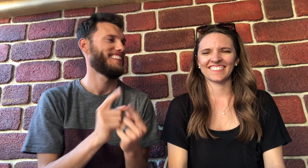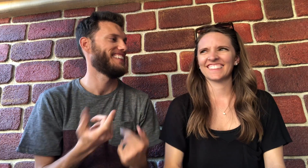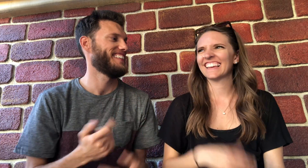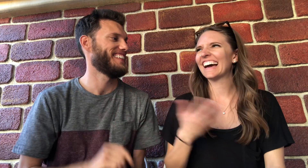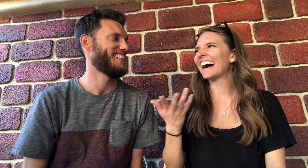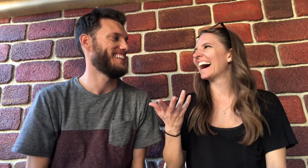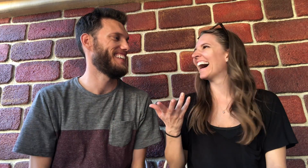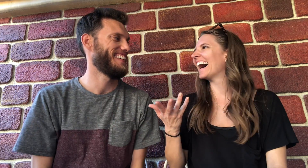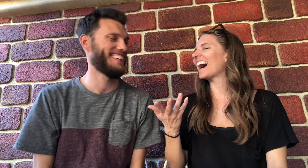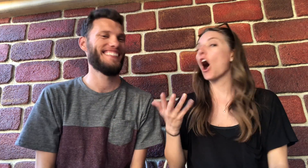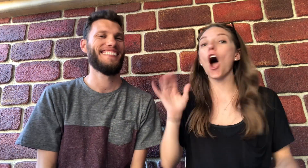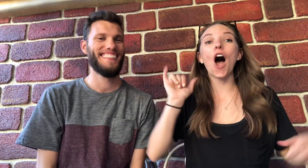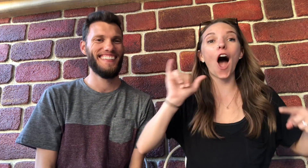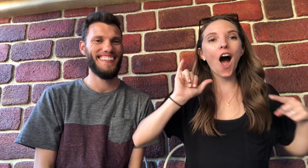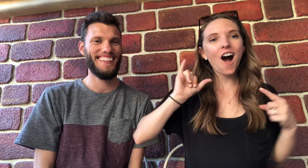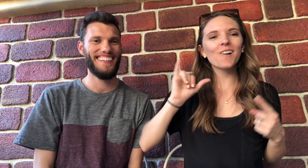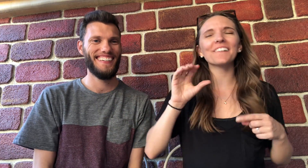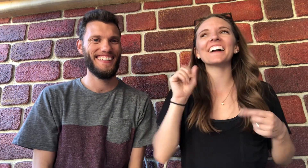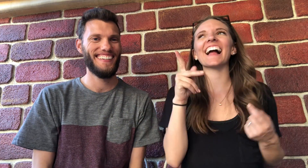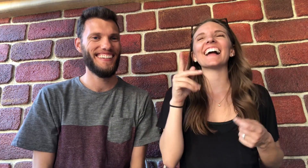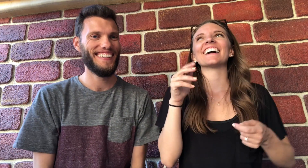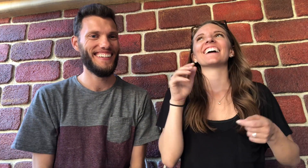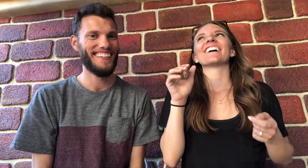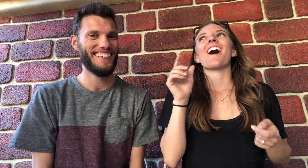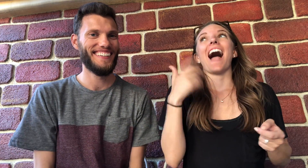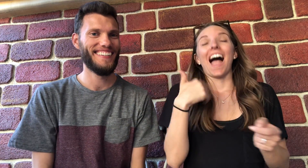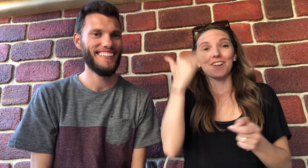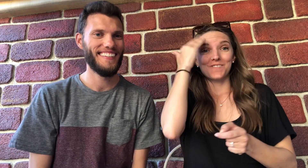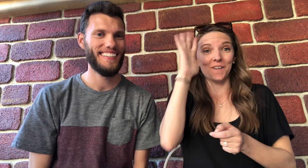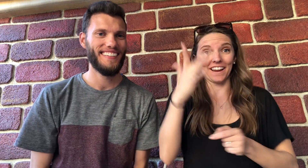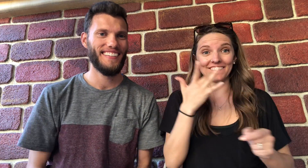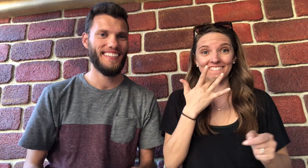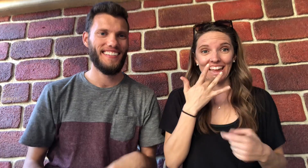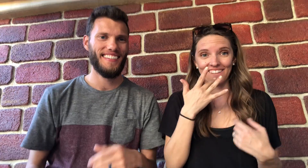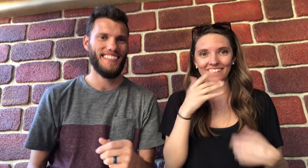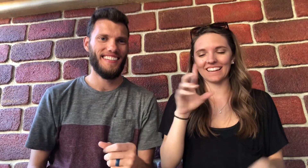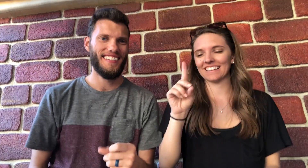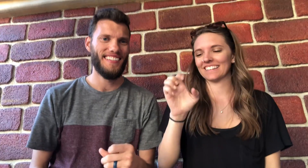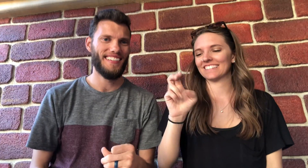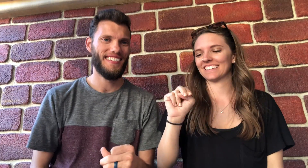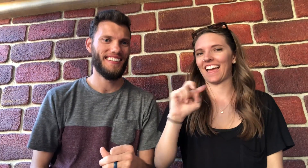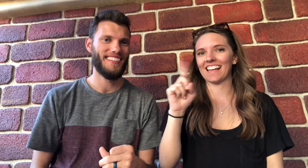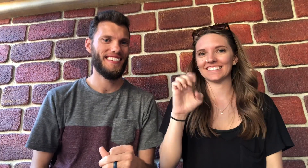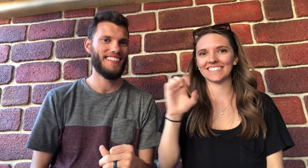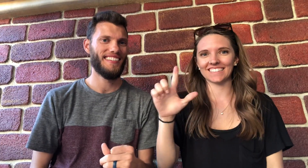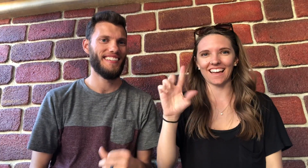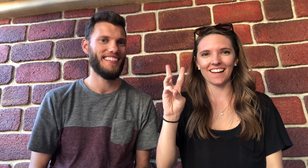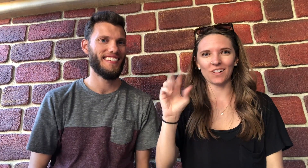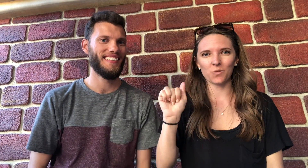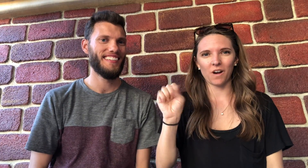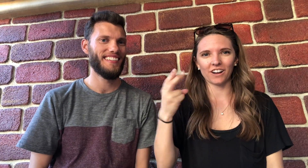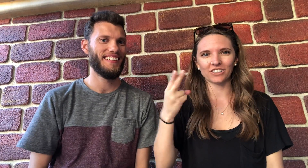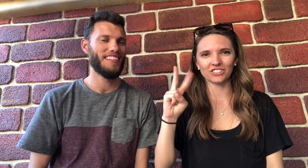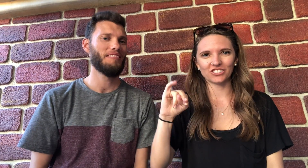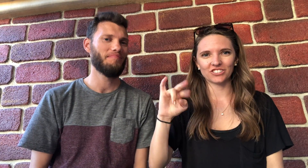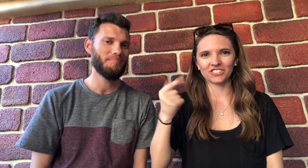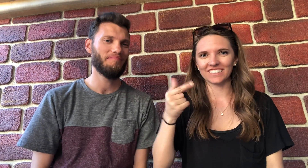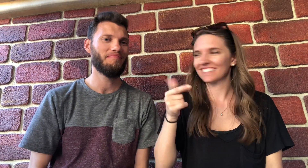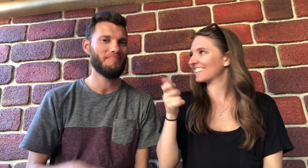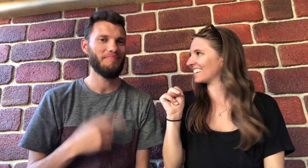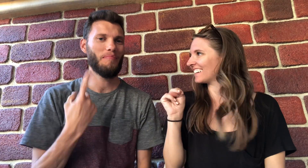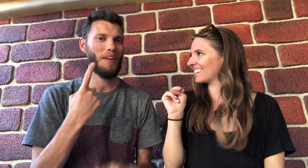Oh okay! I know your favorite is Denzel Washington!